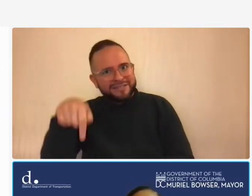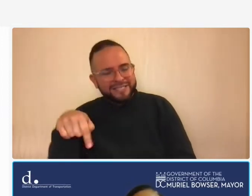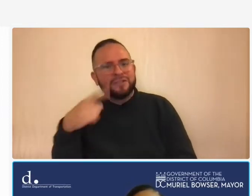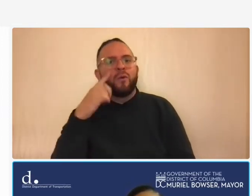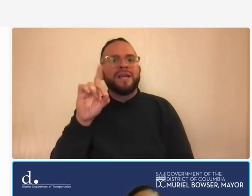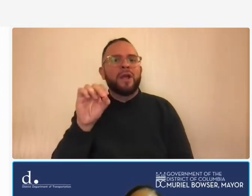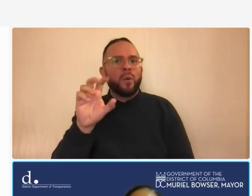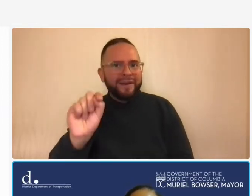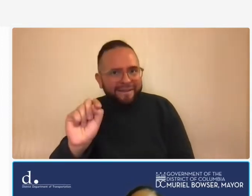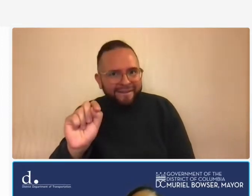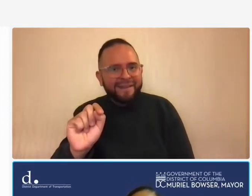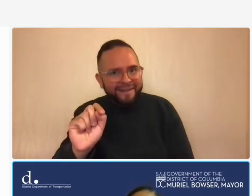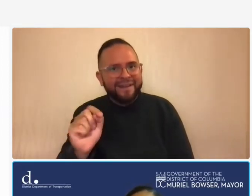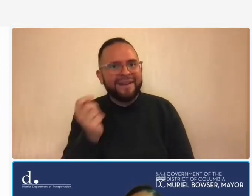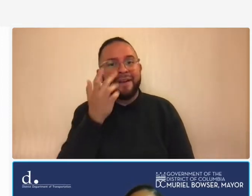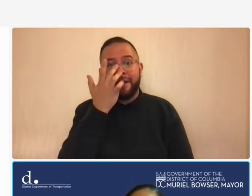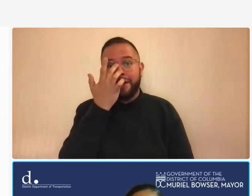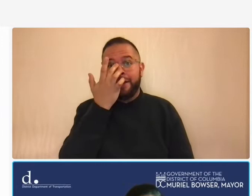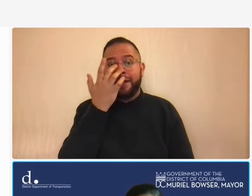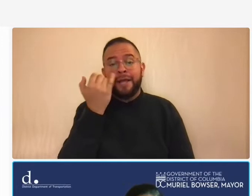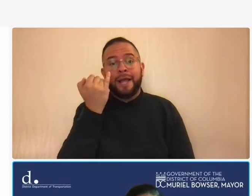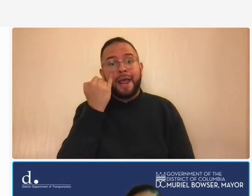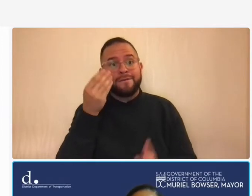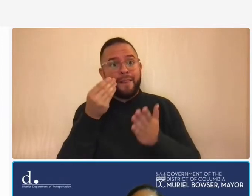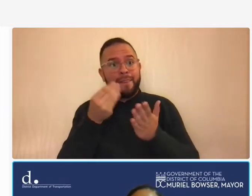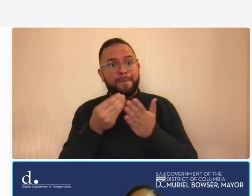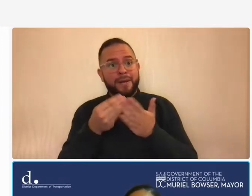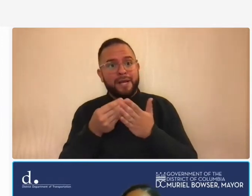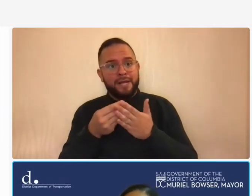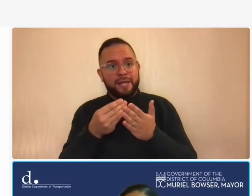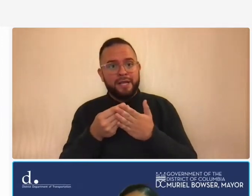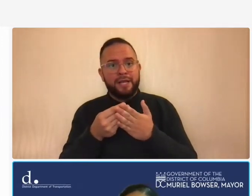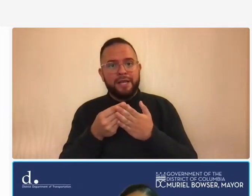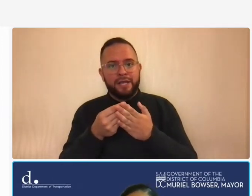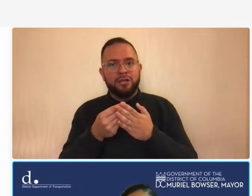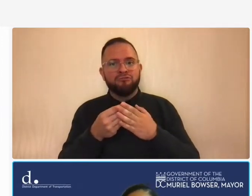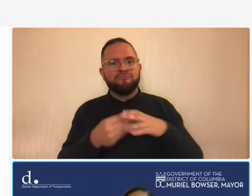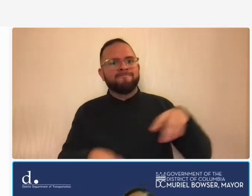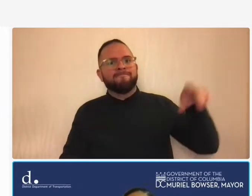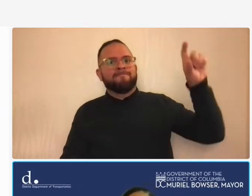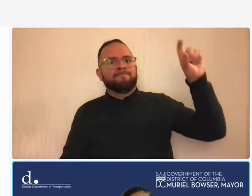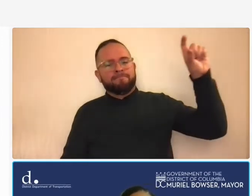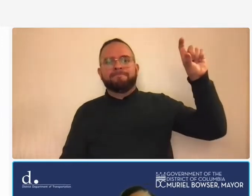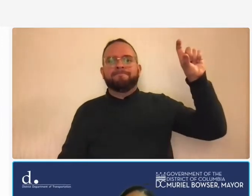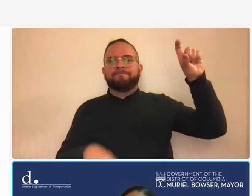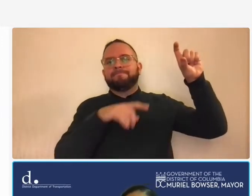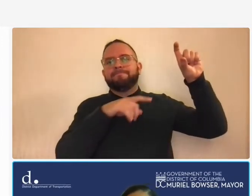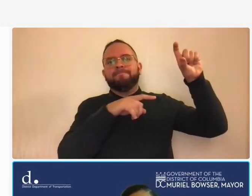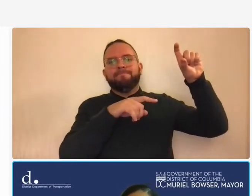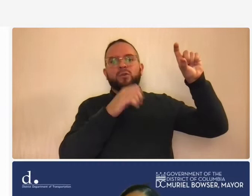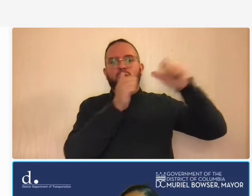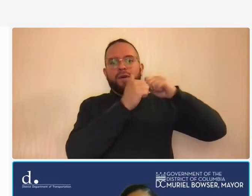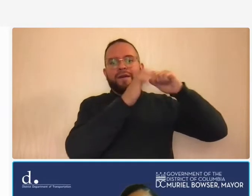so if the money originates with federal highway even if it flows through the state or the district